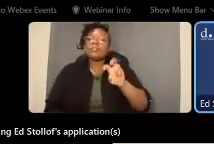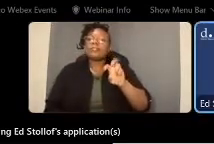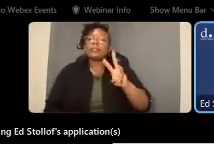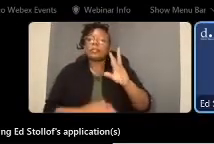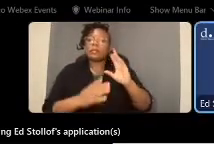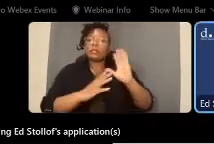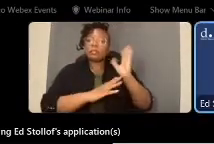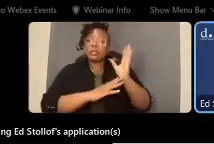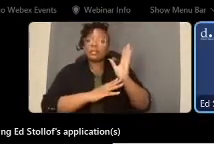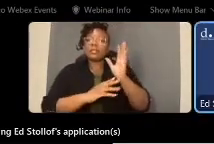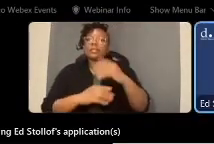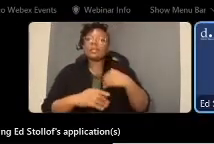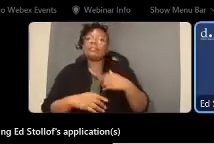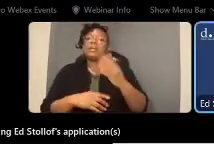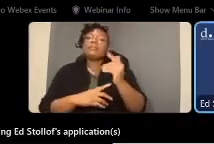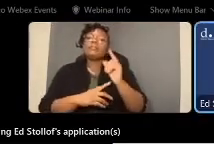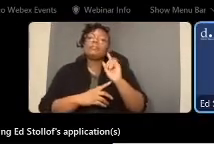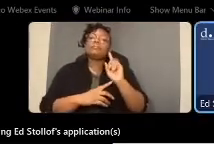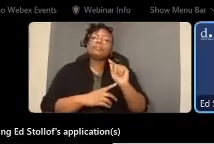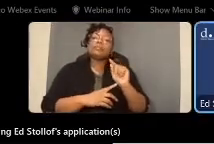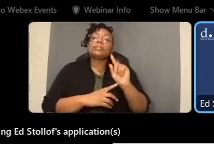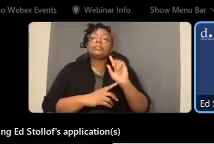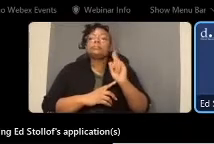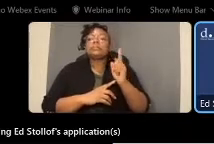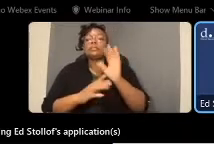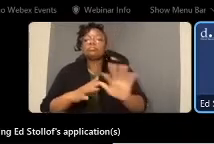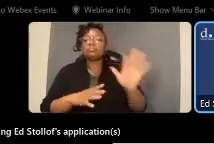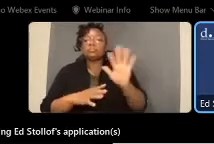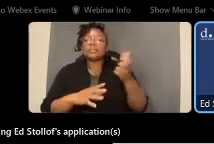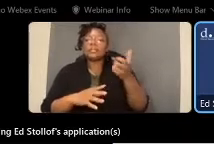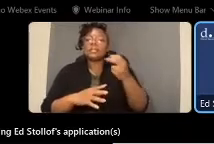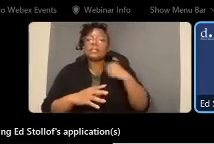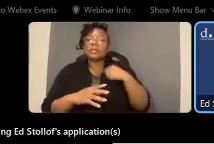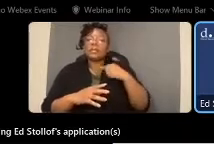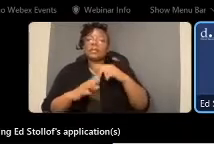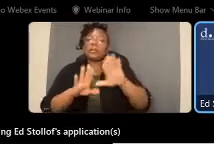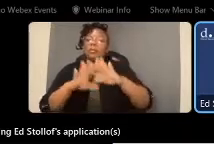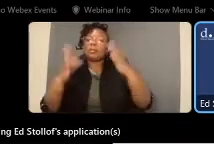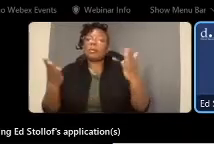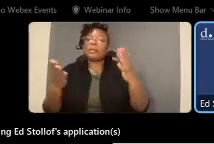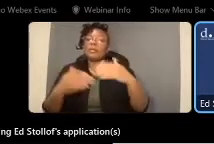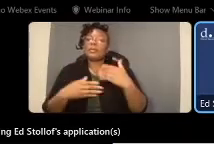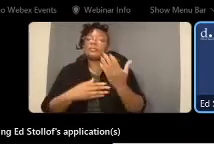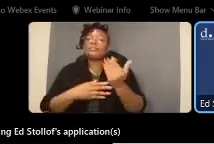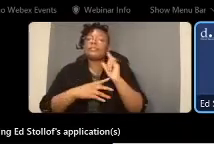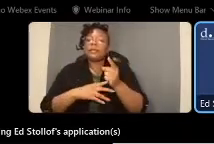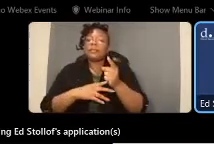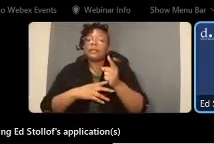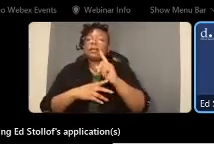in about 15 to 20 minutes and then we'll allow for approximately 15 minutes of questions